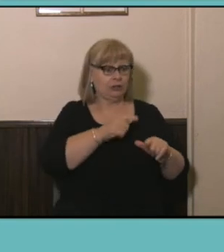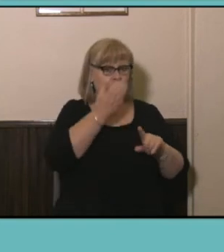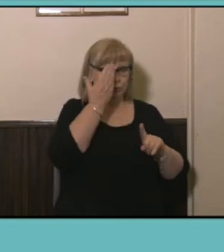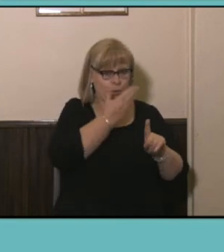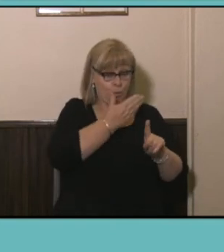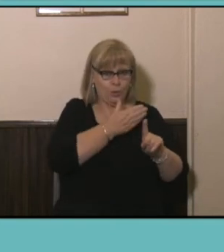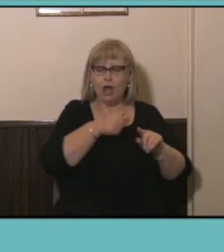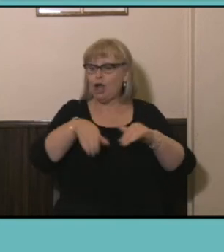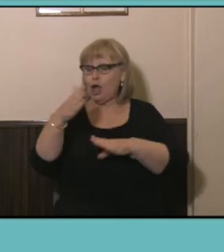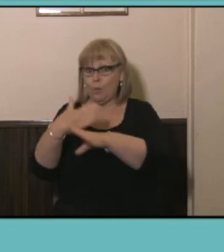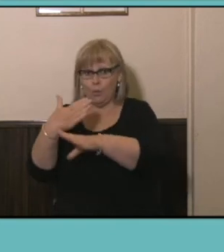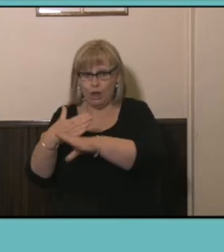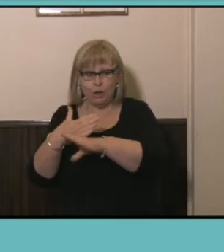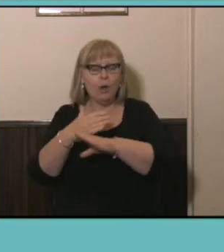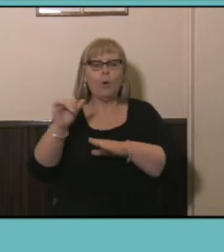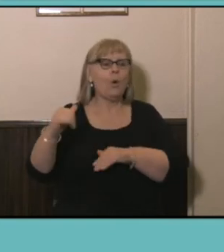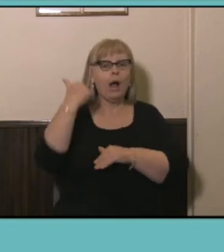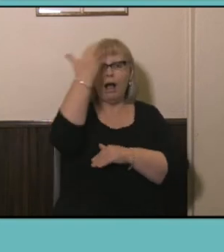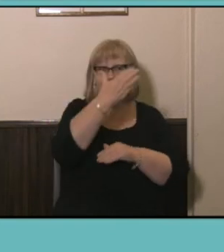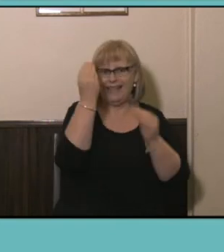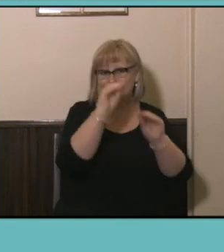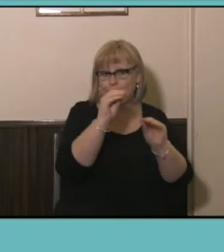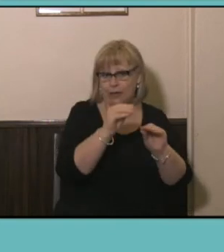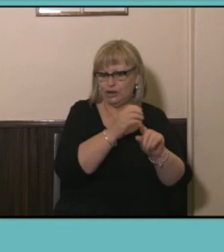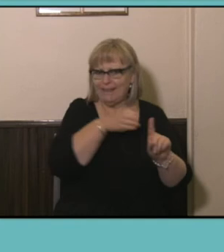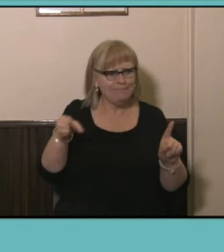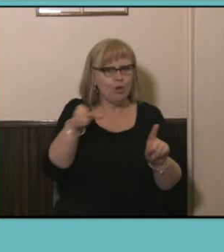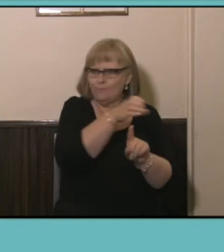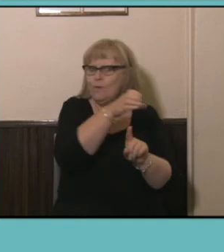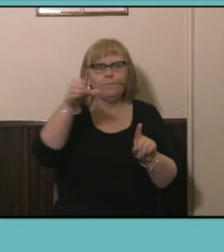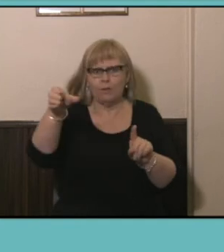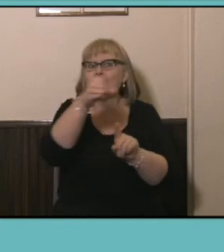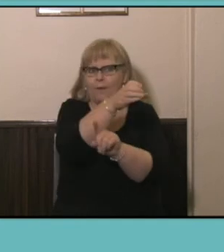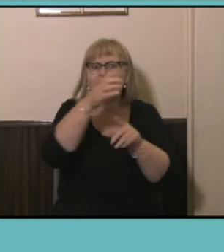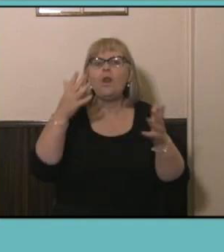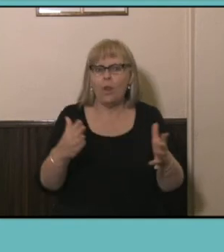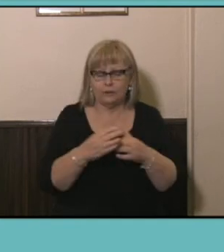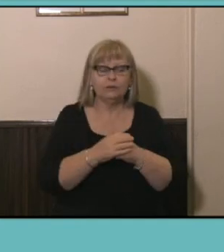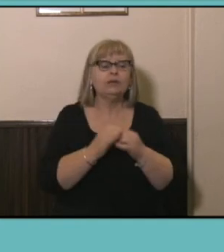increasingly to higher education as we heard earlier. In fact the Census